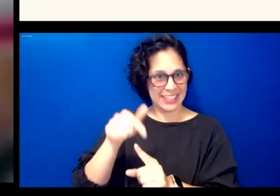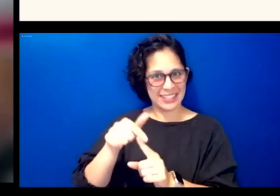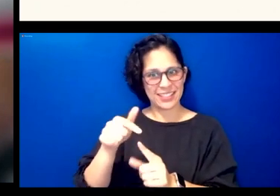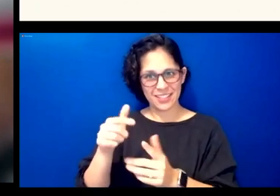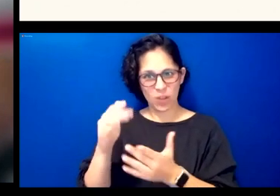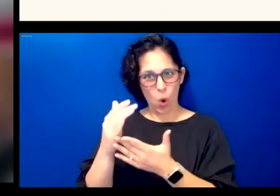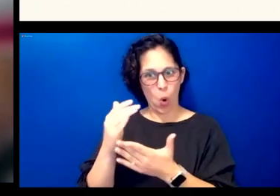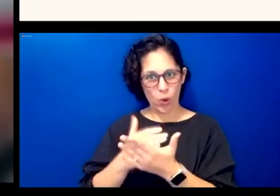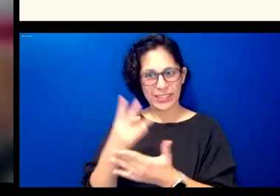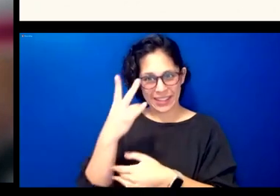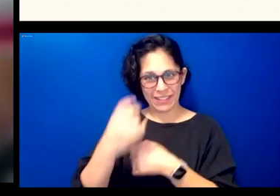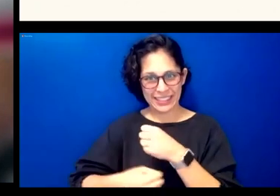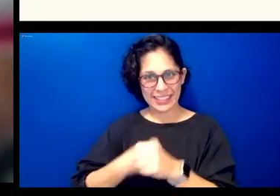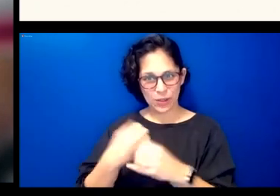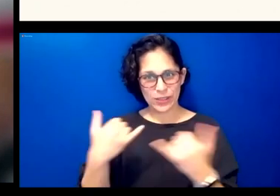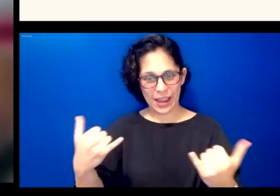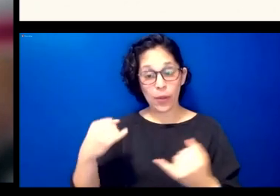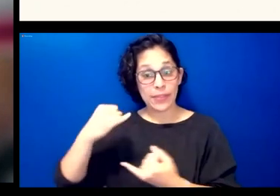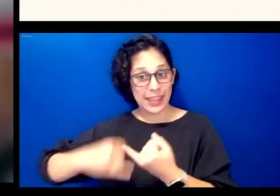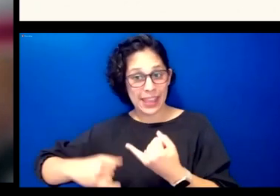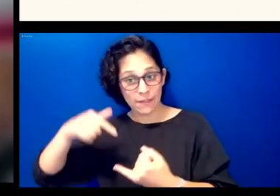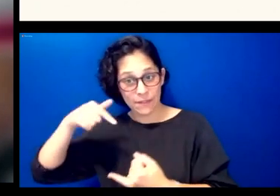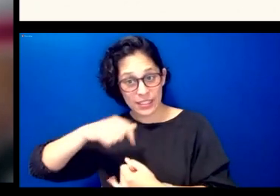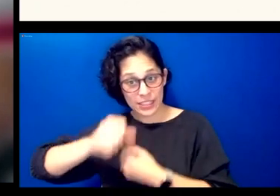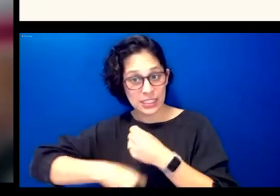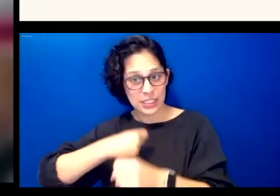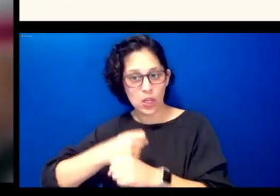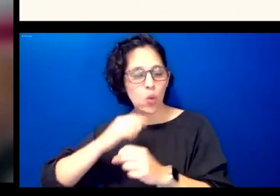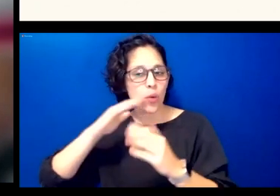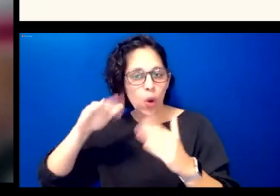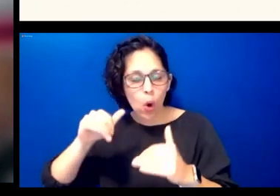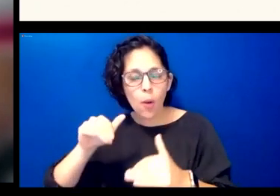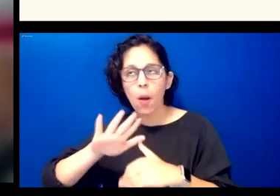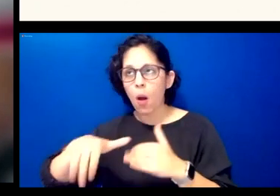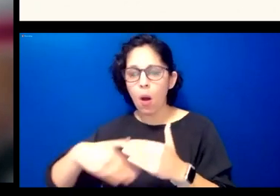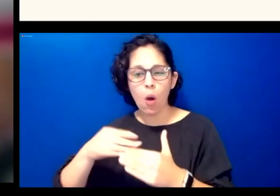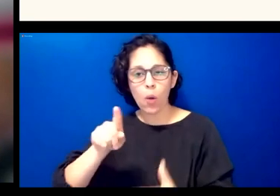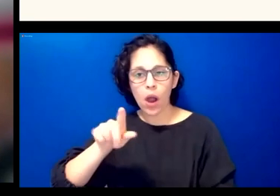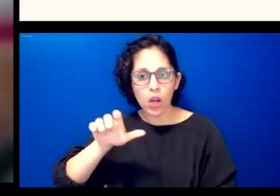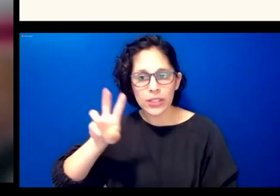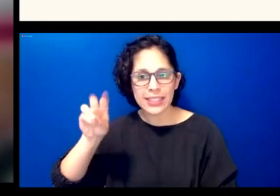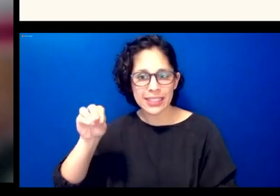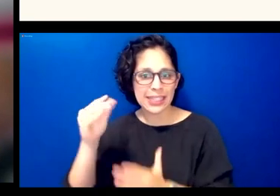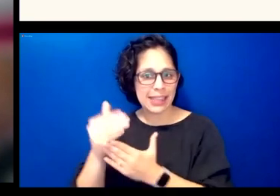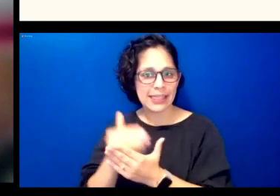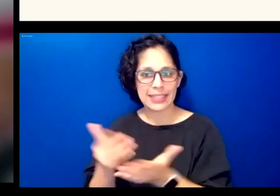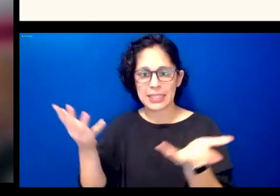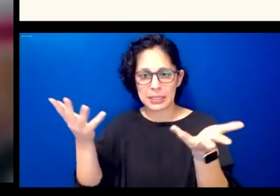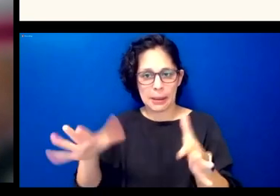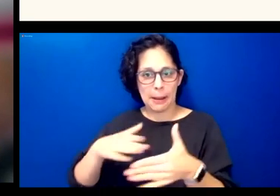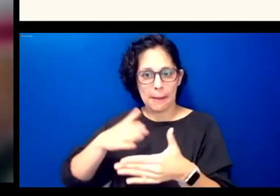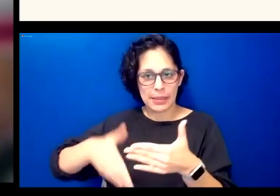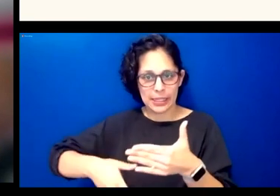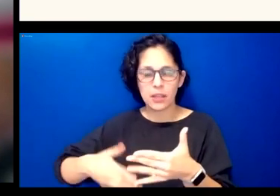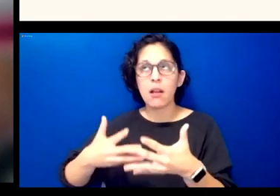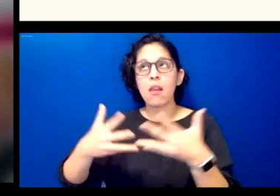of this year we hope to have all 160 lessons completed uh it has been a lot of work on